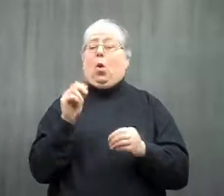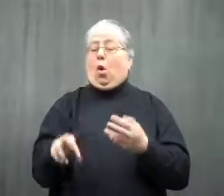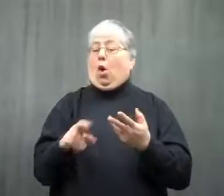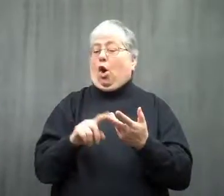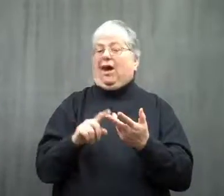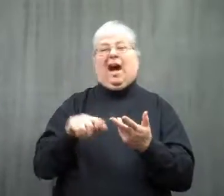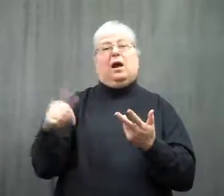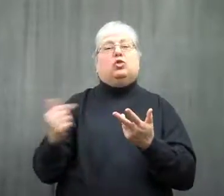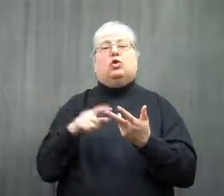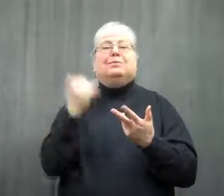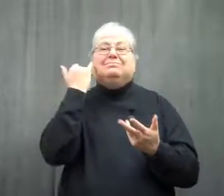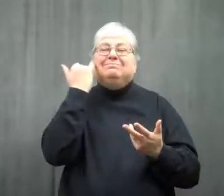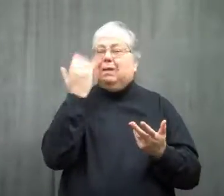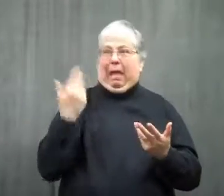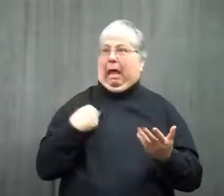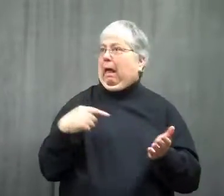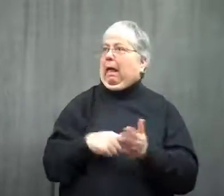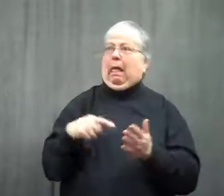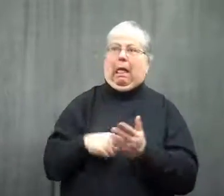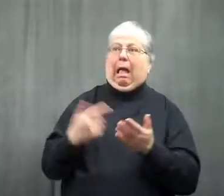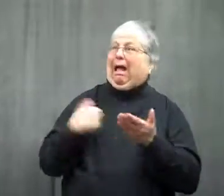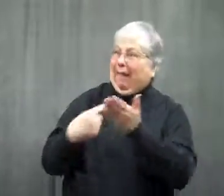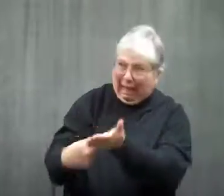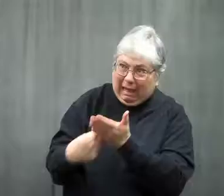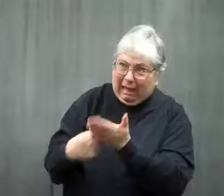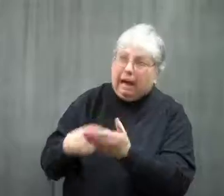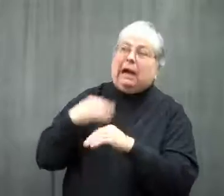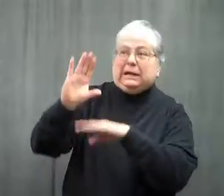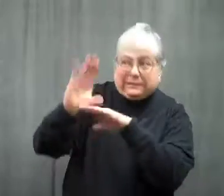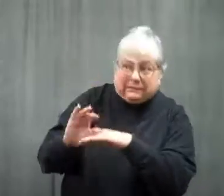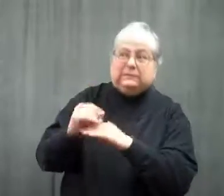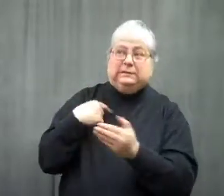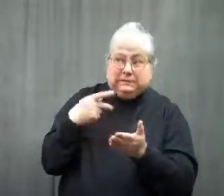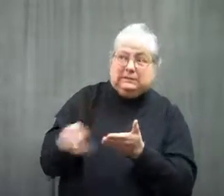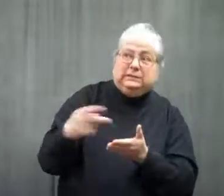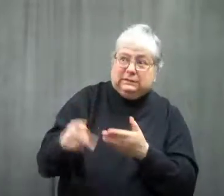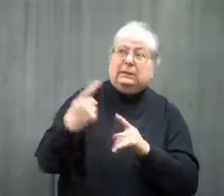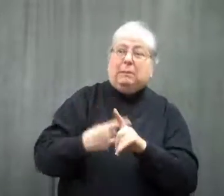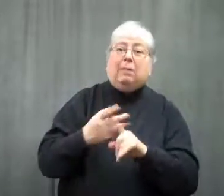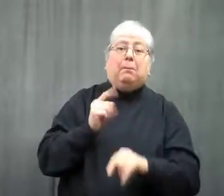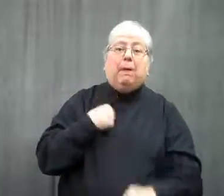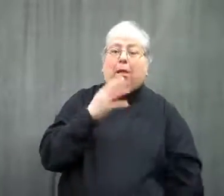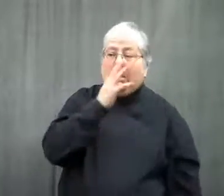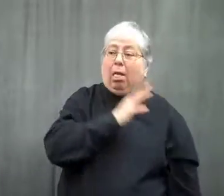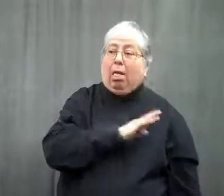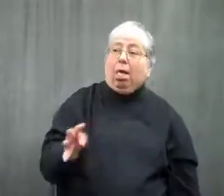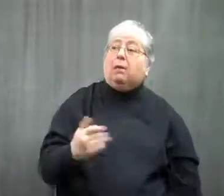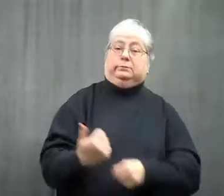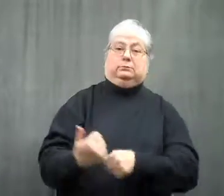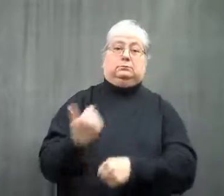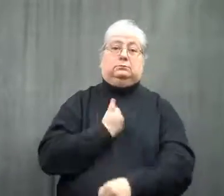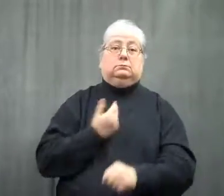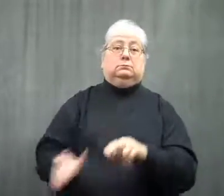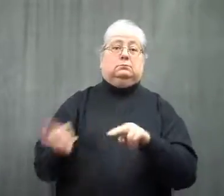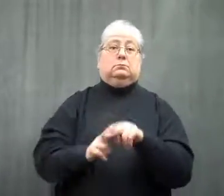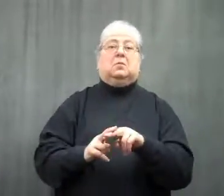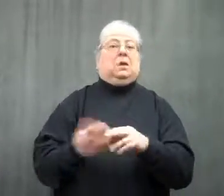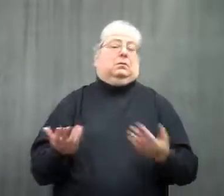you had a problem affording it and worked out a payment plan, then didn't pay, and the penalty is that your interest rate goes up,